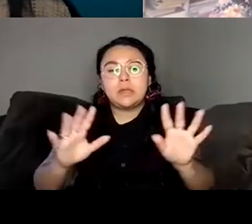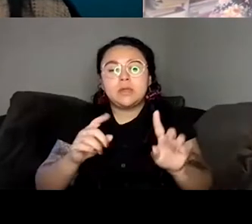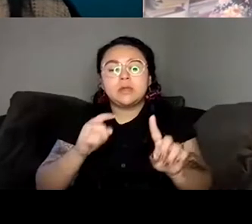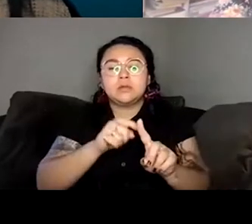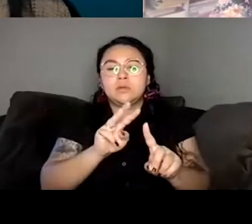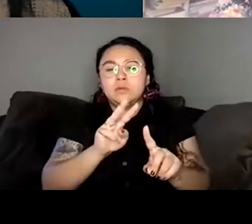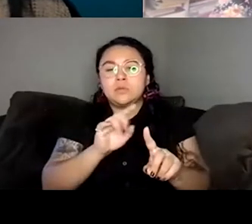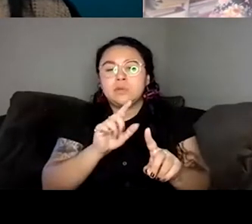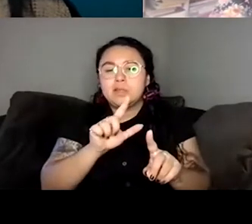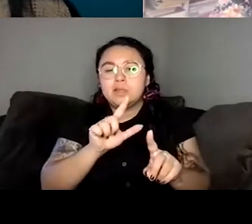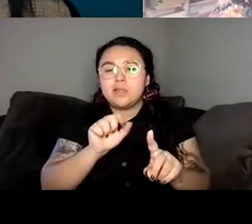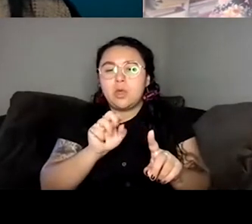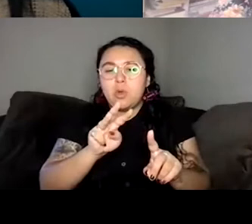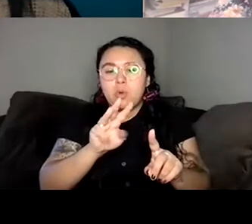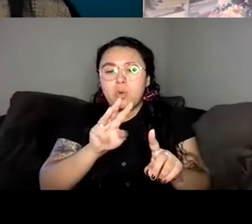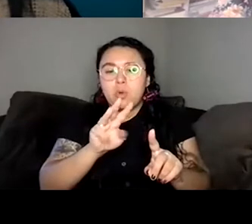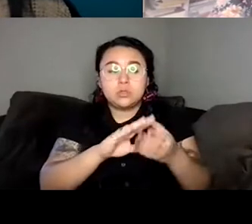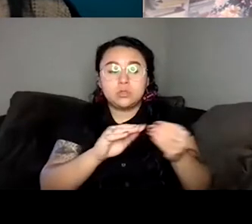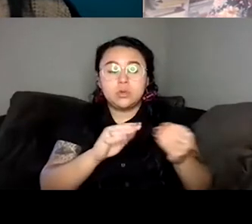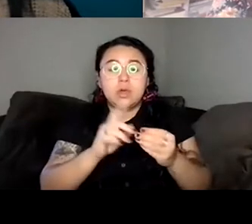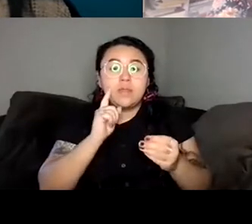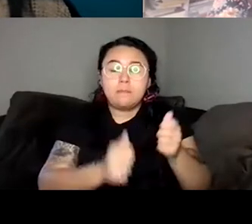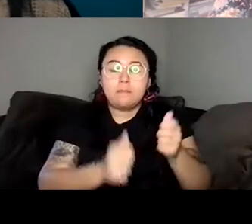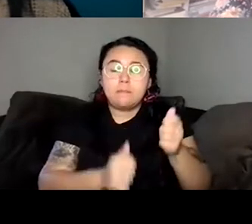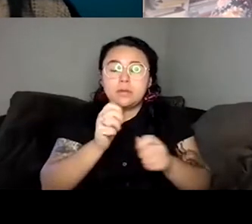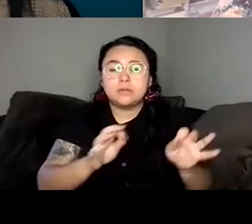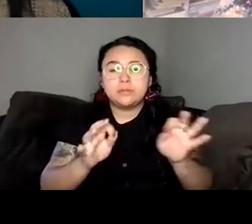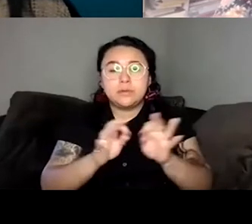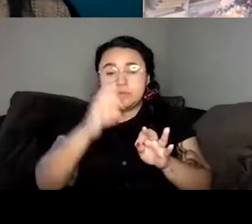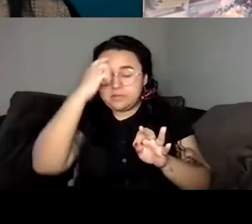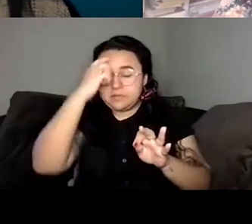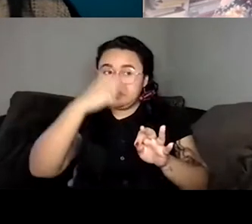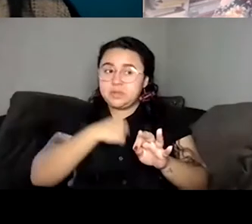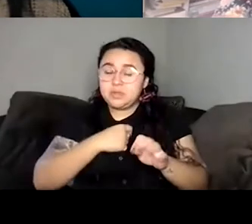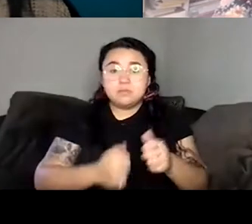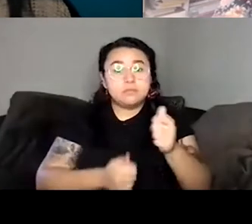was most important. And for me, it was family. So I tried to take away some of the things